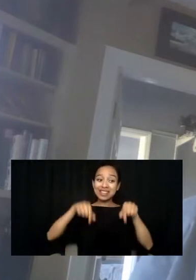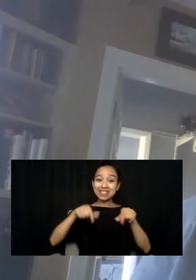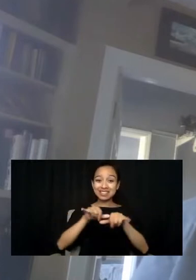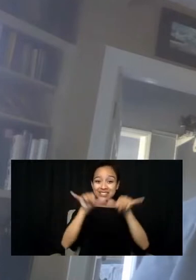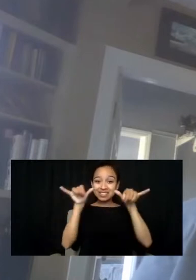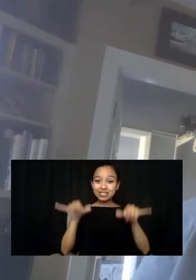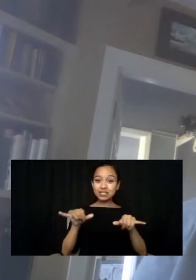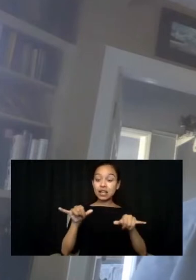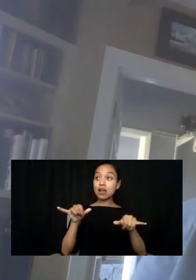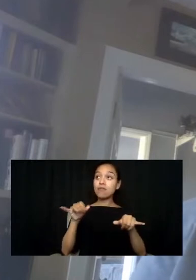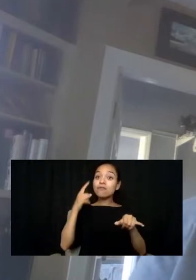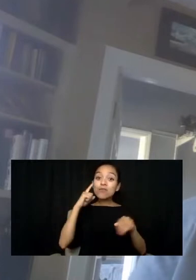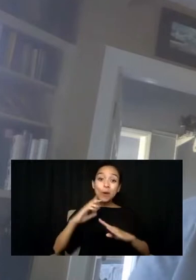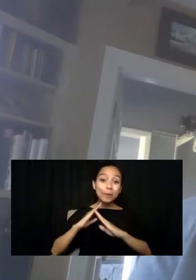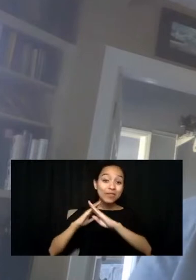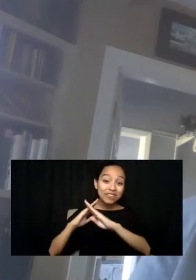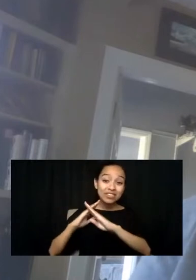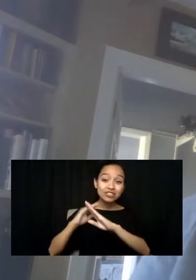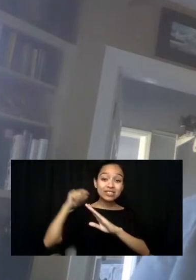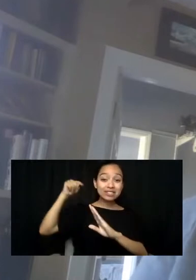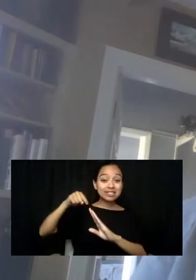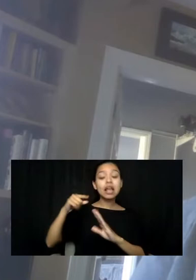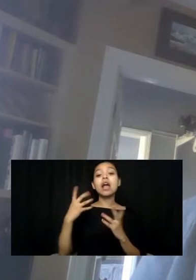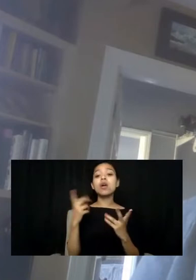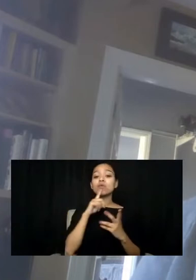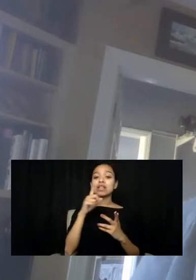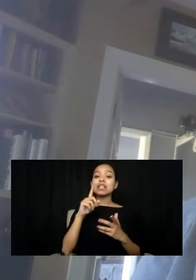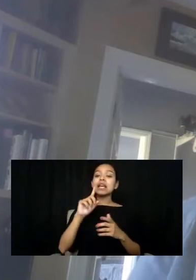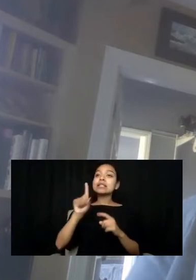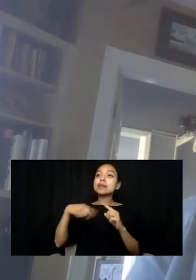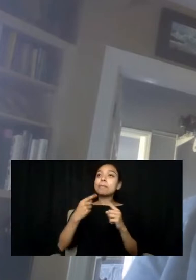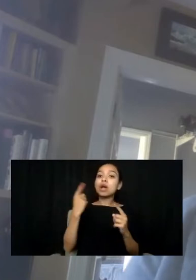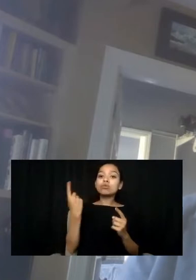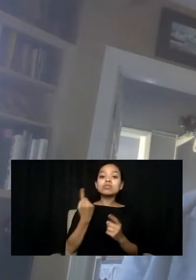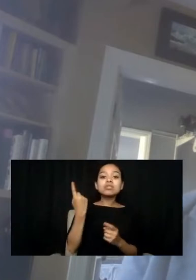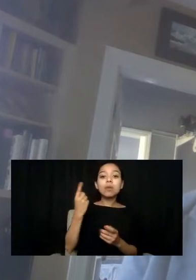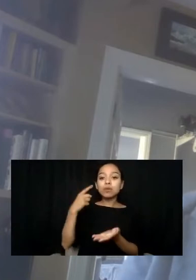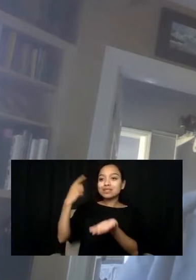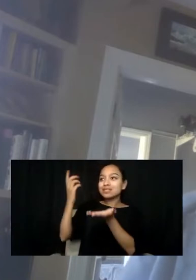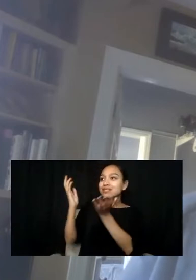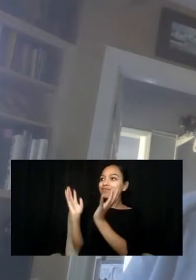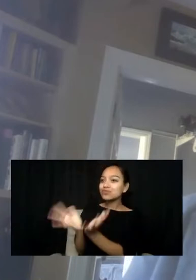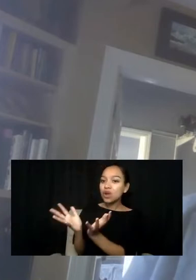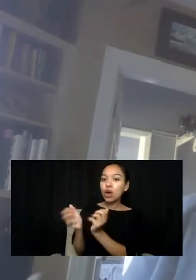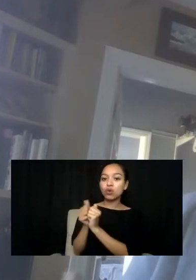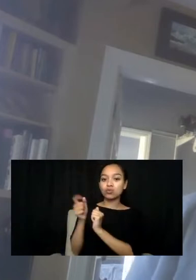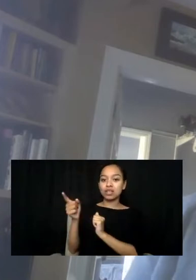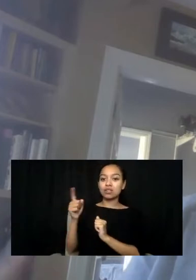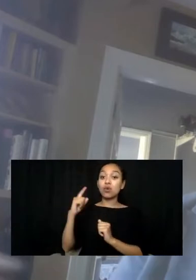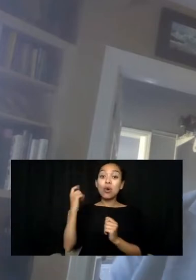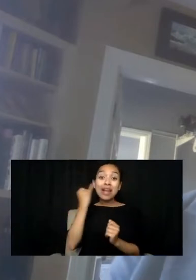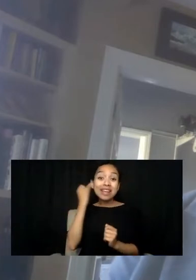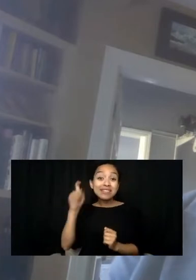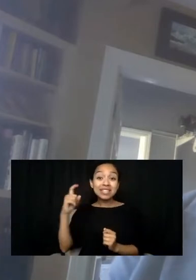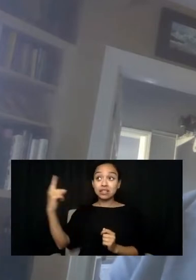Because it's about someone to talk to, someone, if needed, to come to you or, if needed, you to go to.